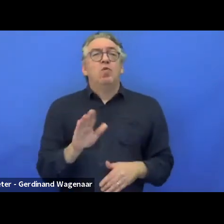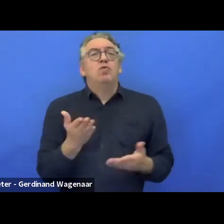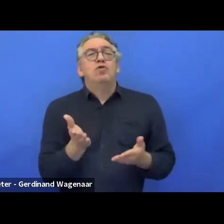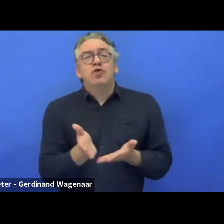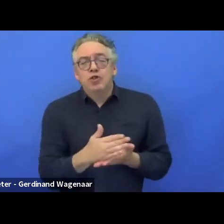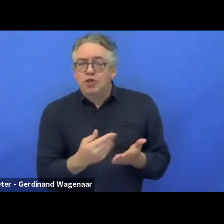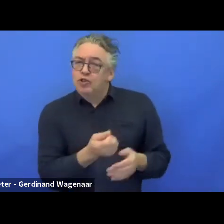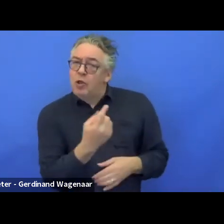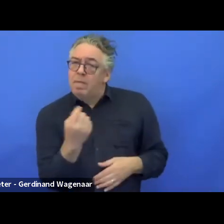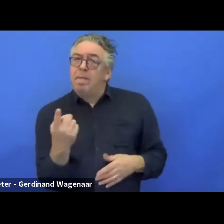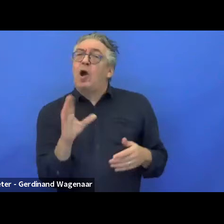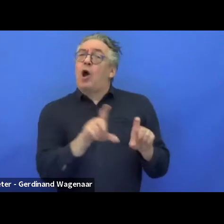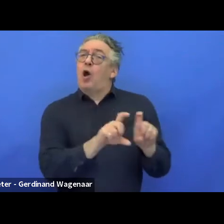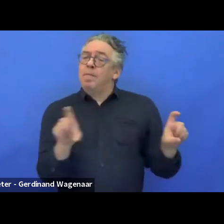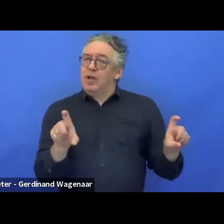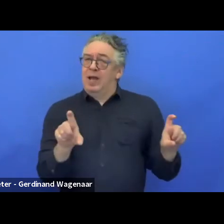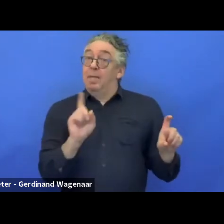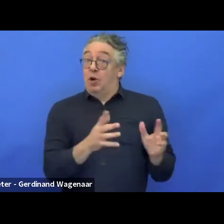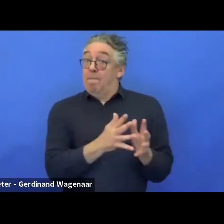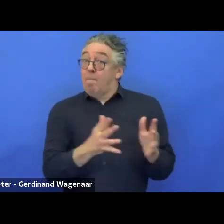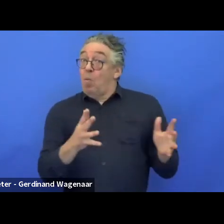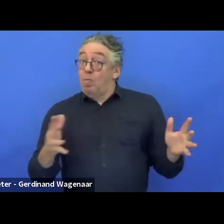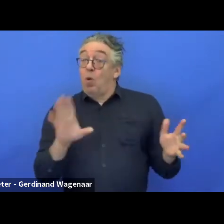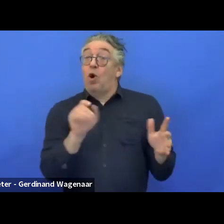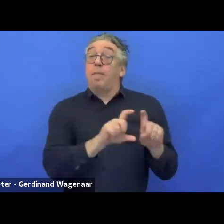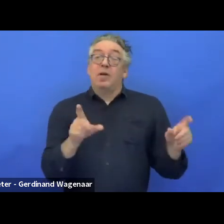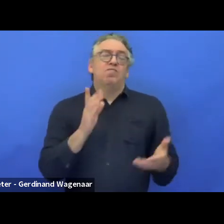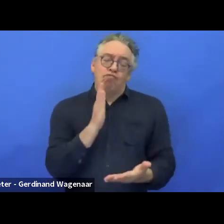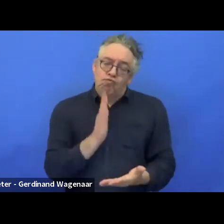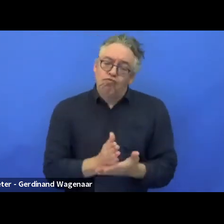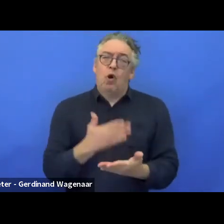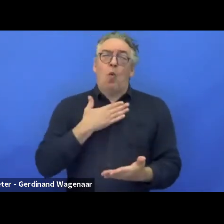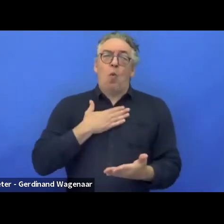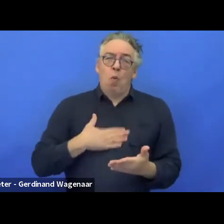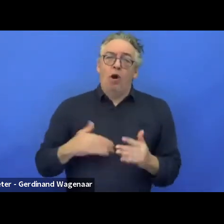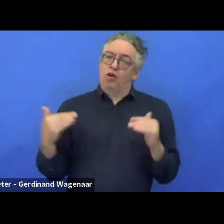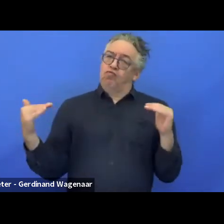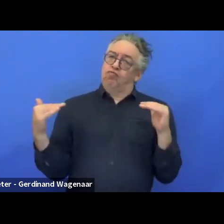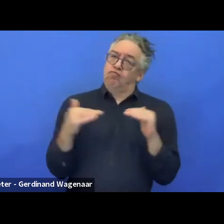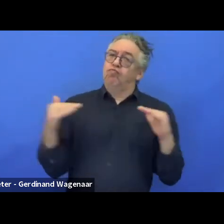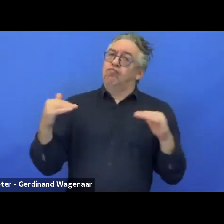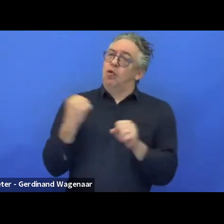and increasingly so it's true that they want to work with them, because they want their inputs.